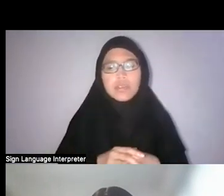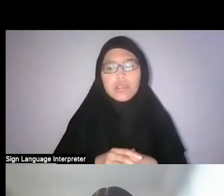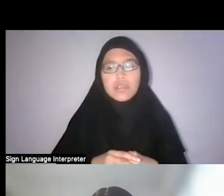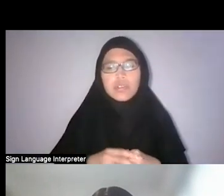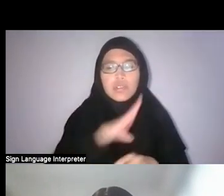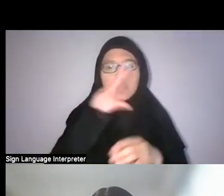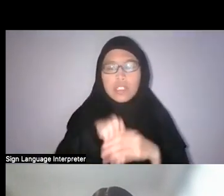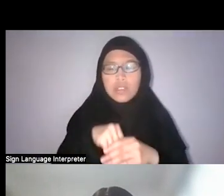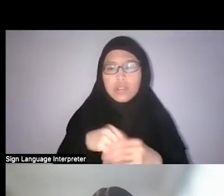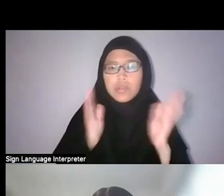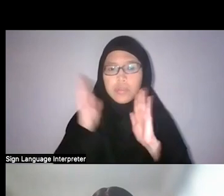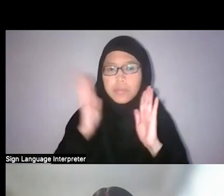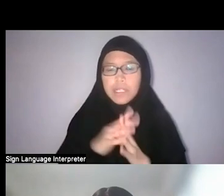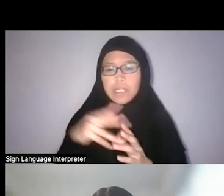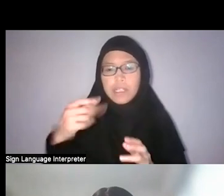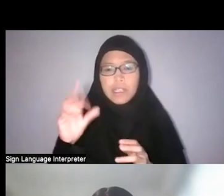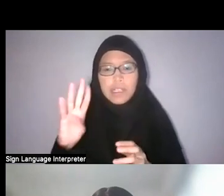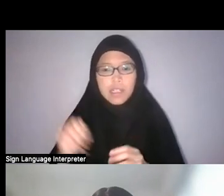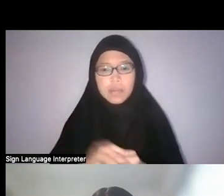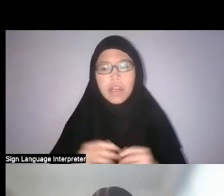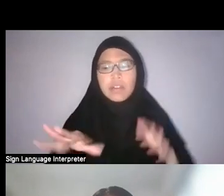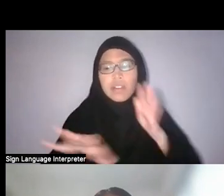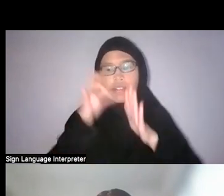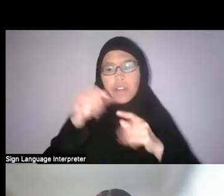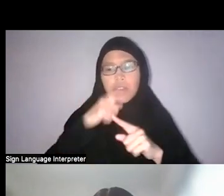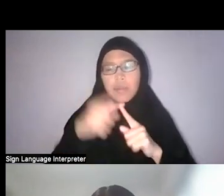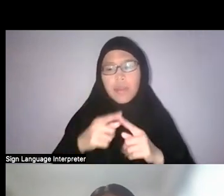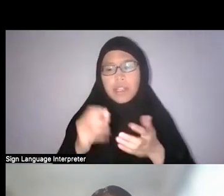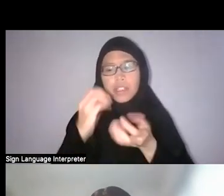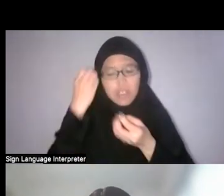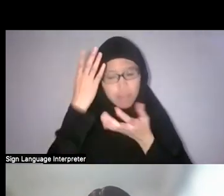information is written about them in obituaries or when they’ve passed on and so on.